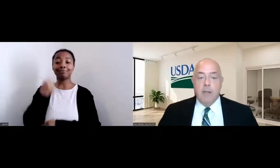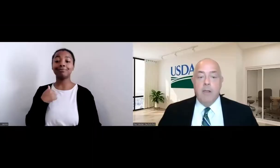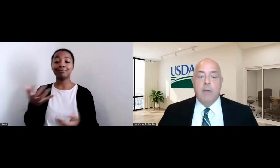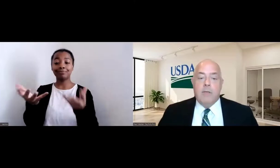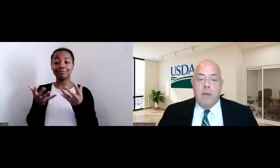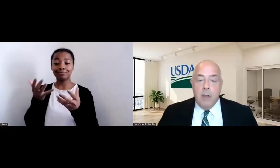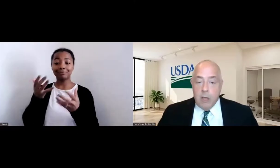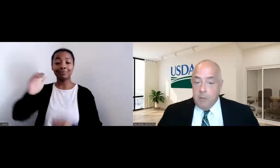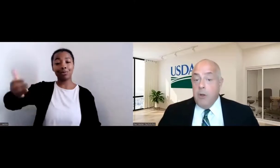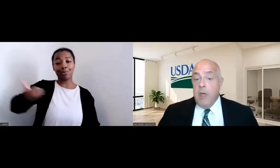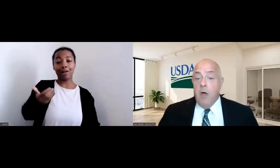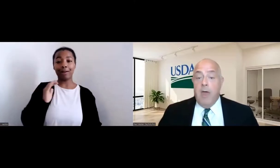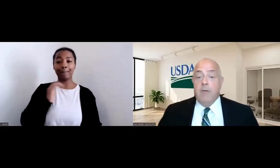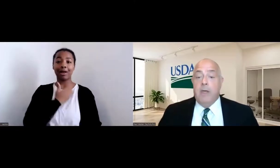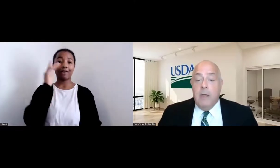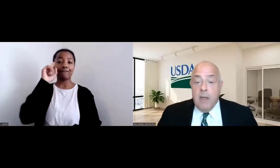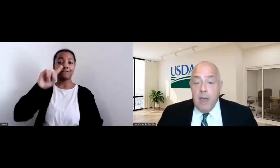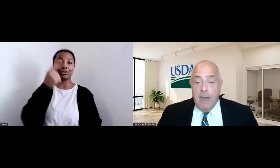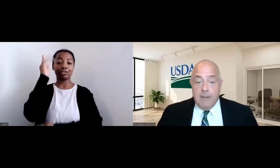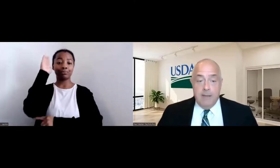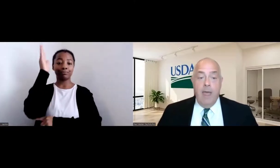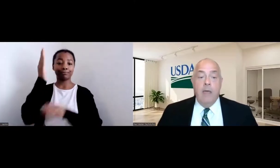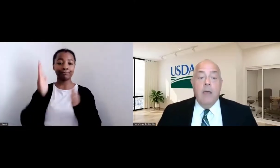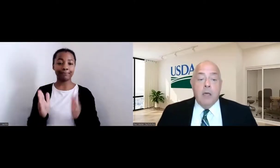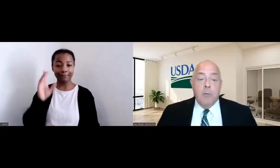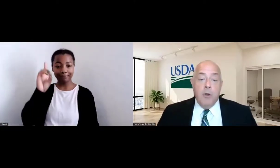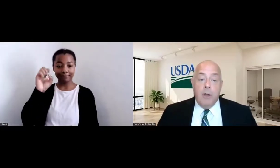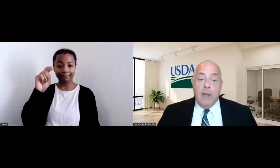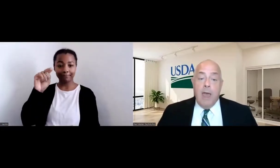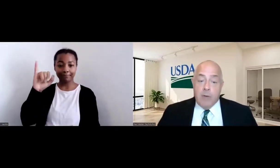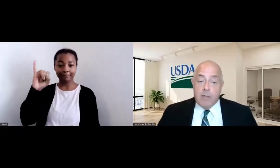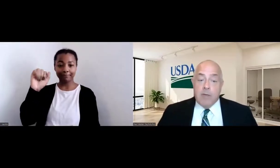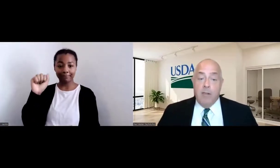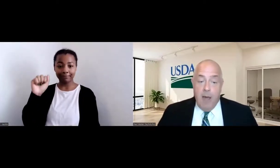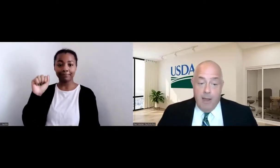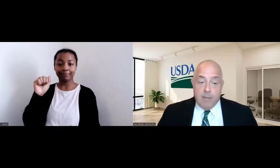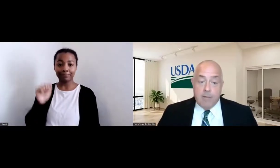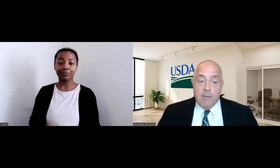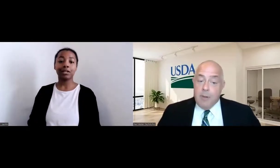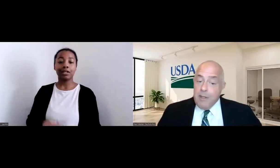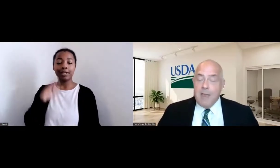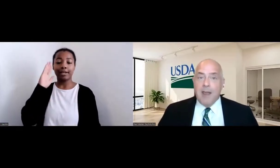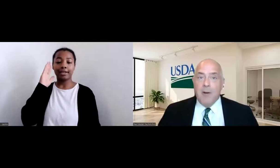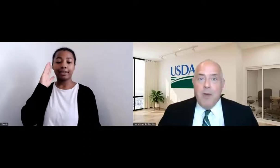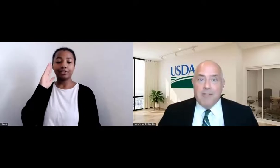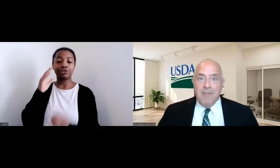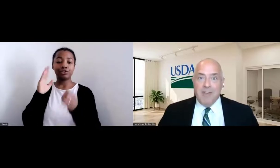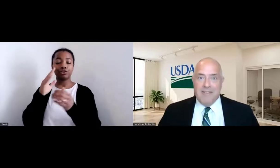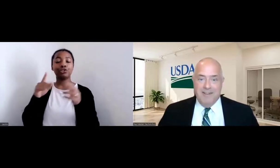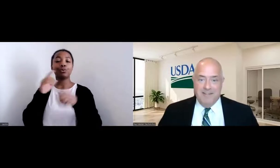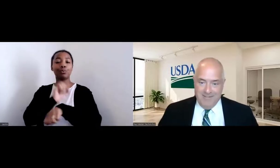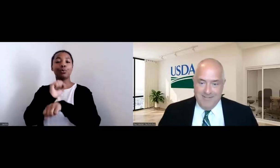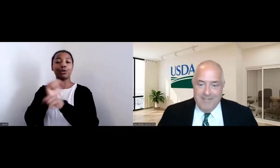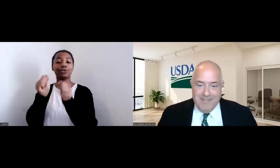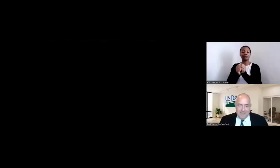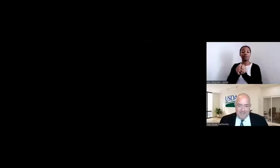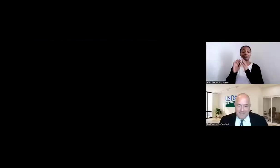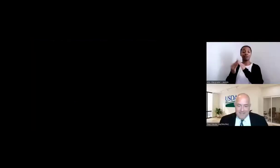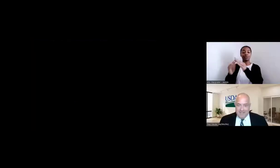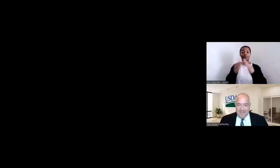Livingston, community health advocate at Diné Community Advocacy Alliance. Please take it away, Ms. Livingston.